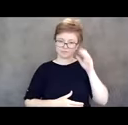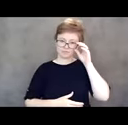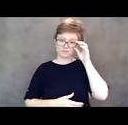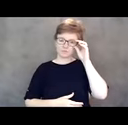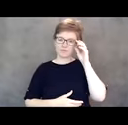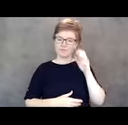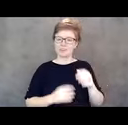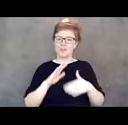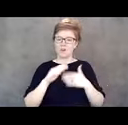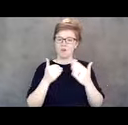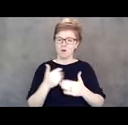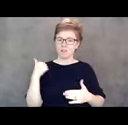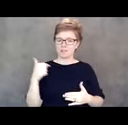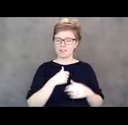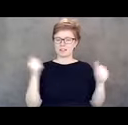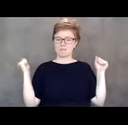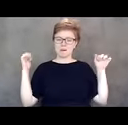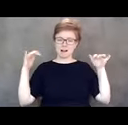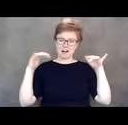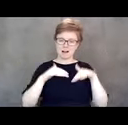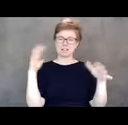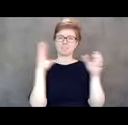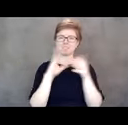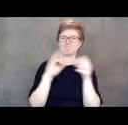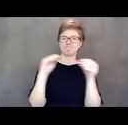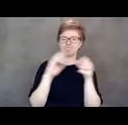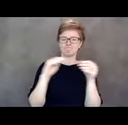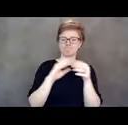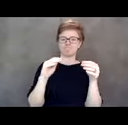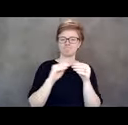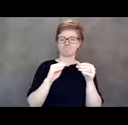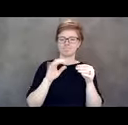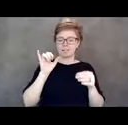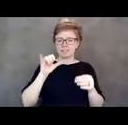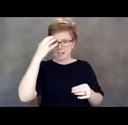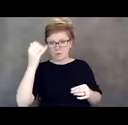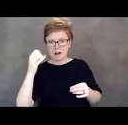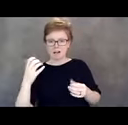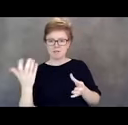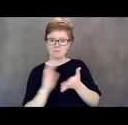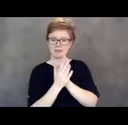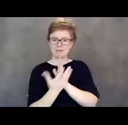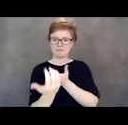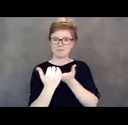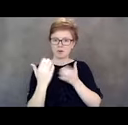is why we had such incredible partners in protecting our population and our state.